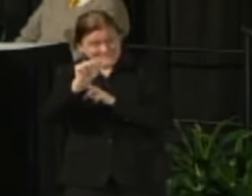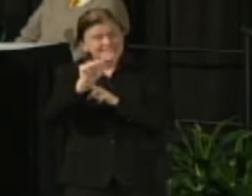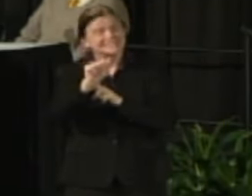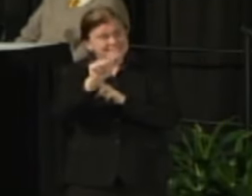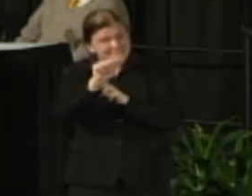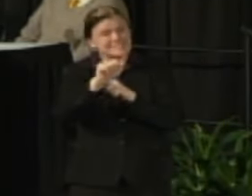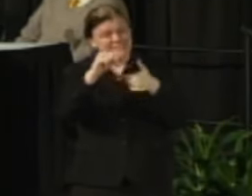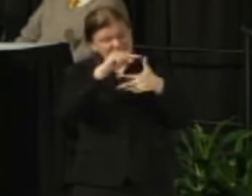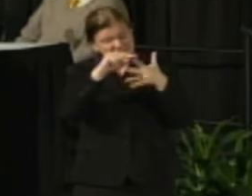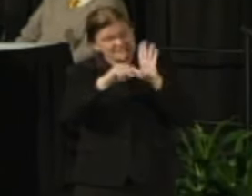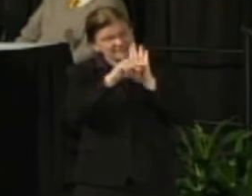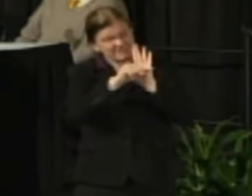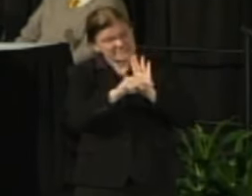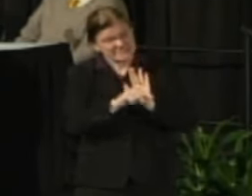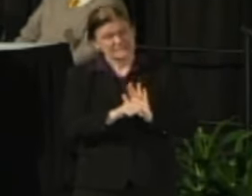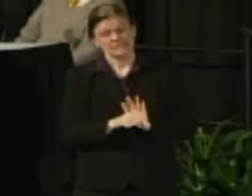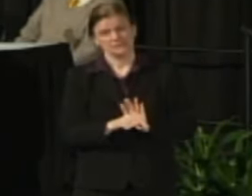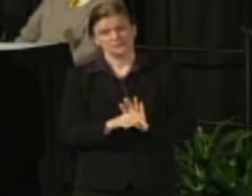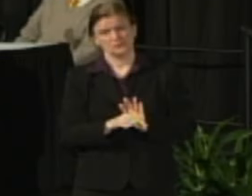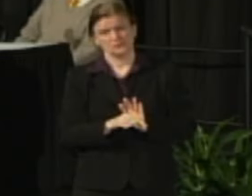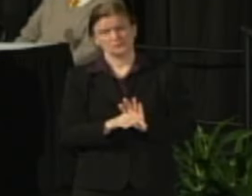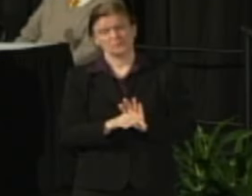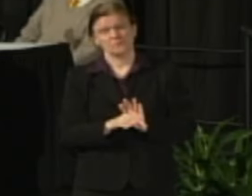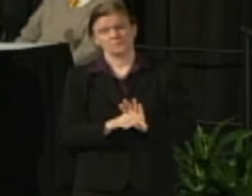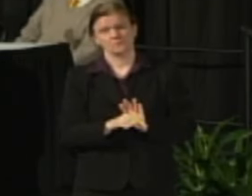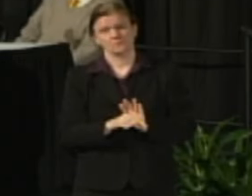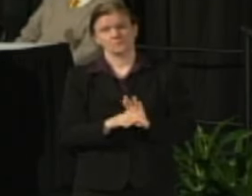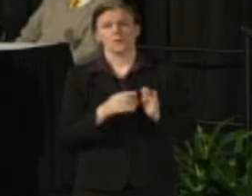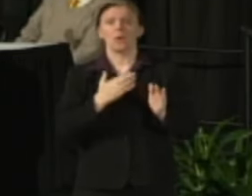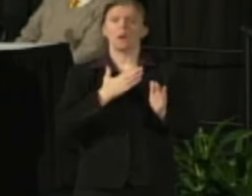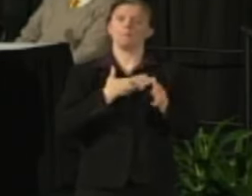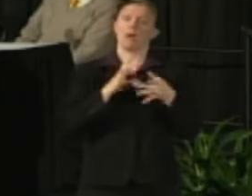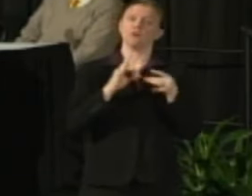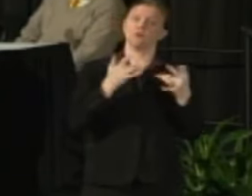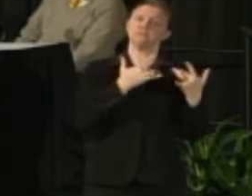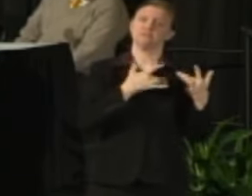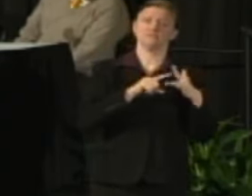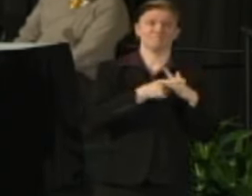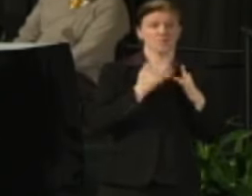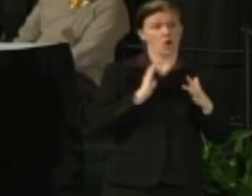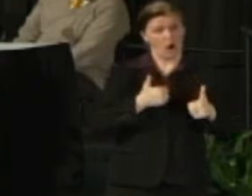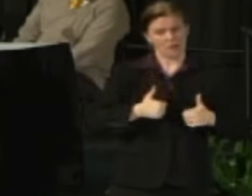Usually I'll start out talking about the impact, the lives that we've changed in Wisconsin